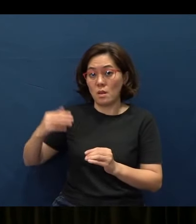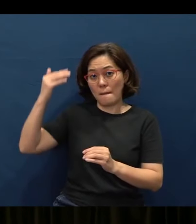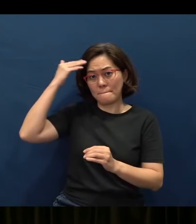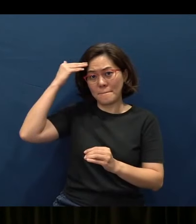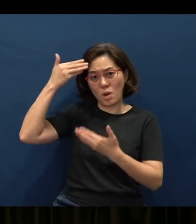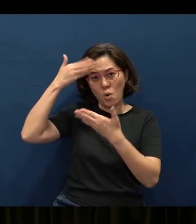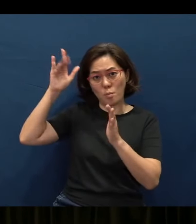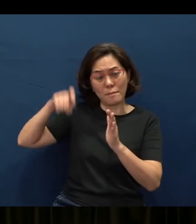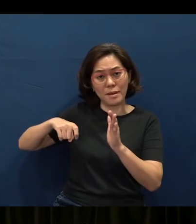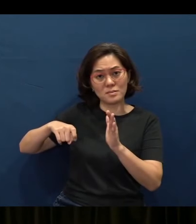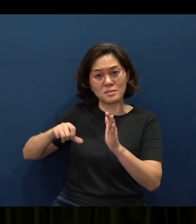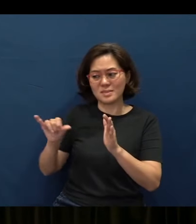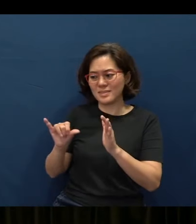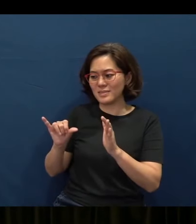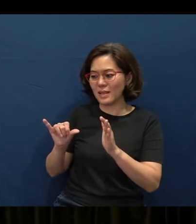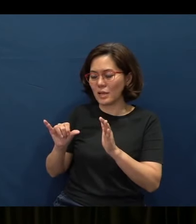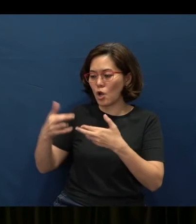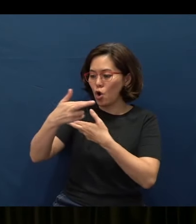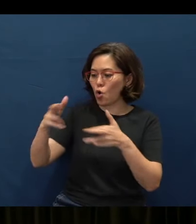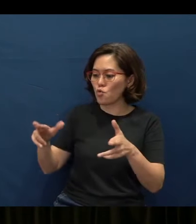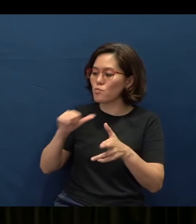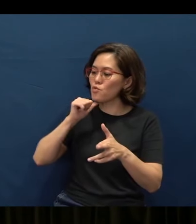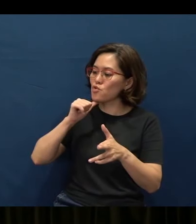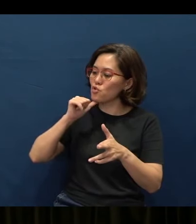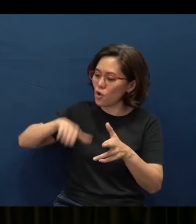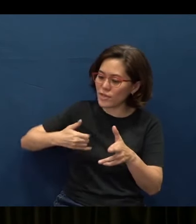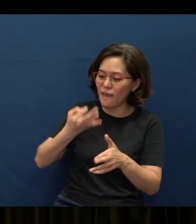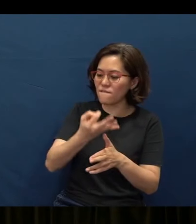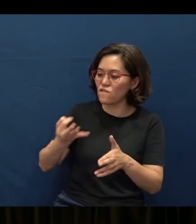It's like an unfurnished room waiting to be furnished with beautiful furniture.